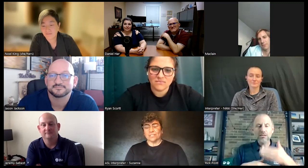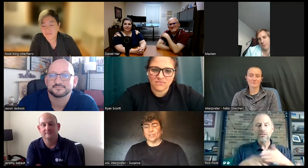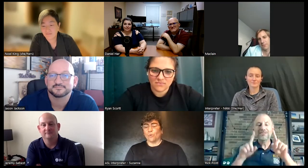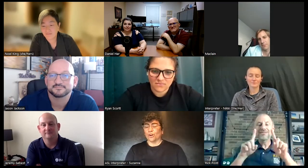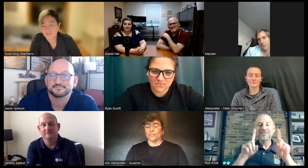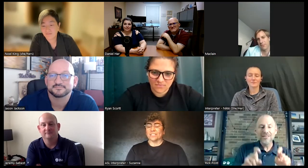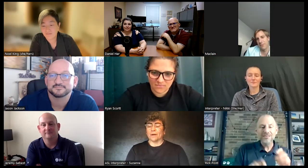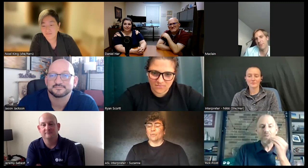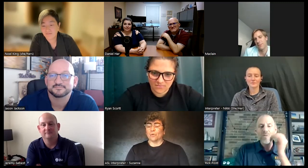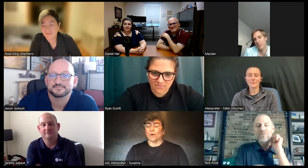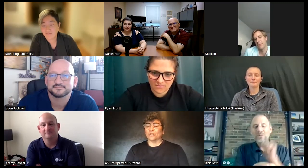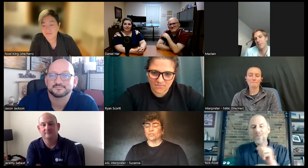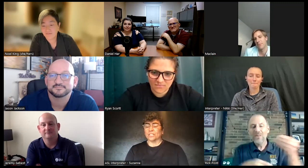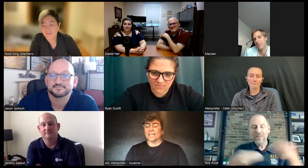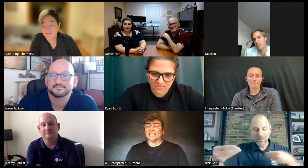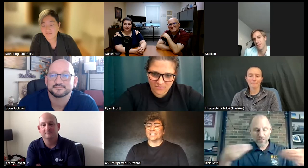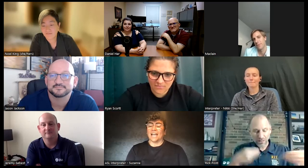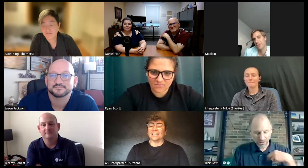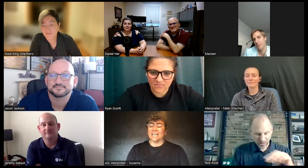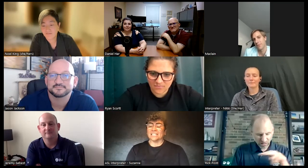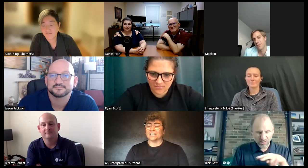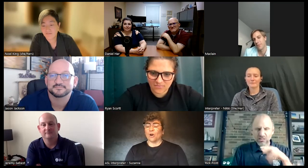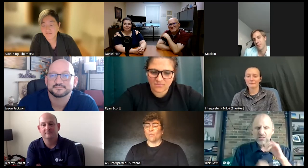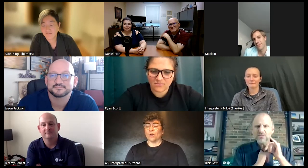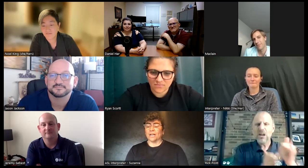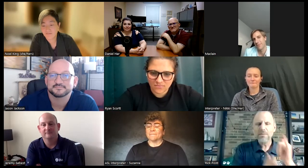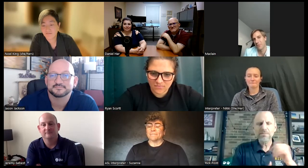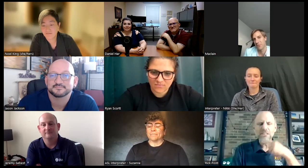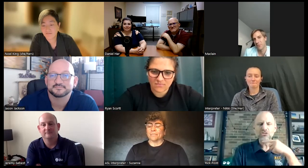was so nervous about going to those classes I had tests and homework